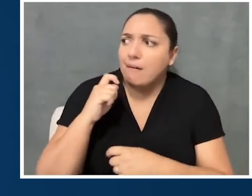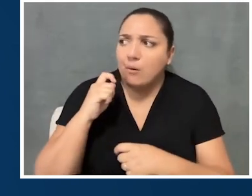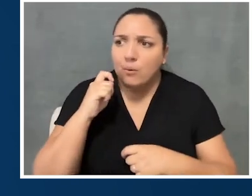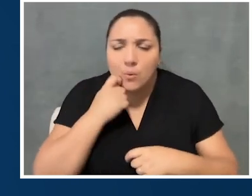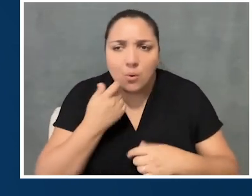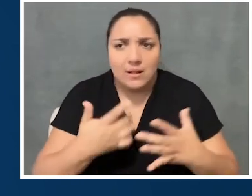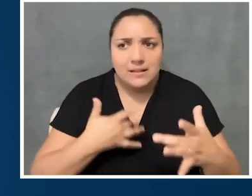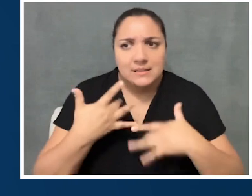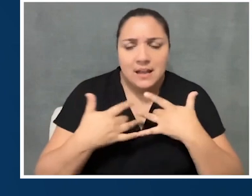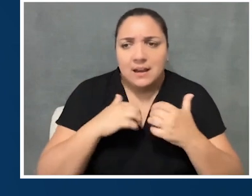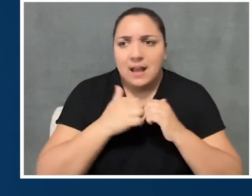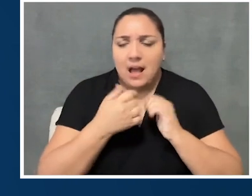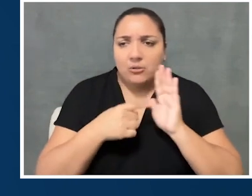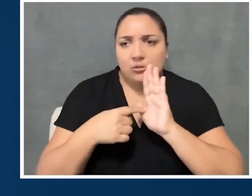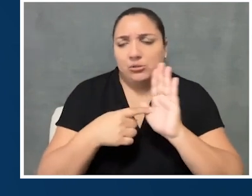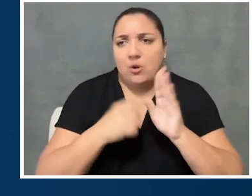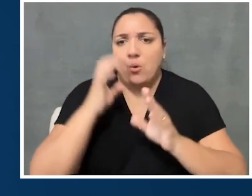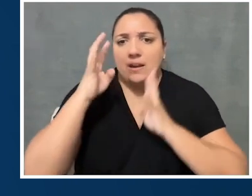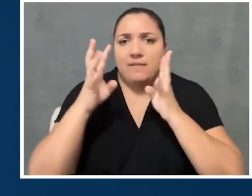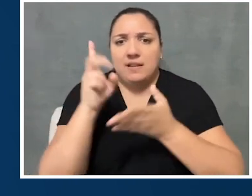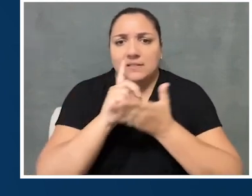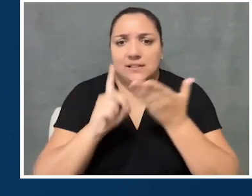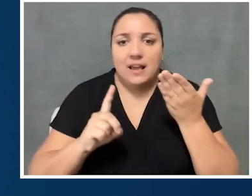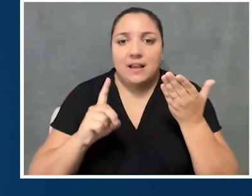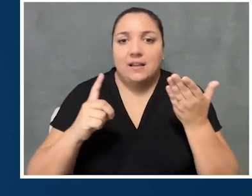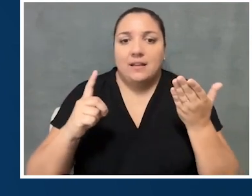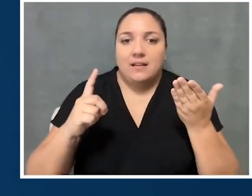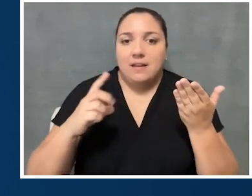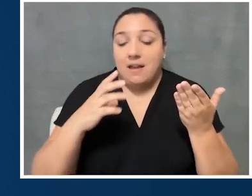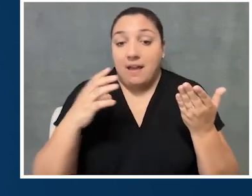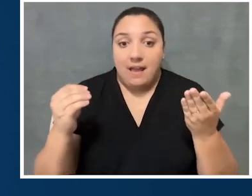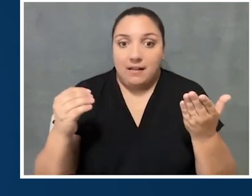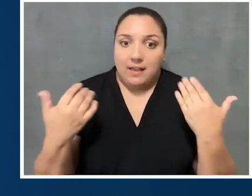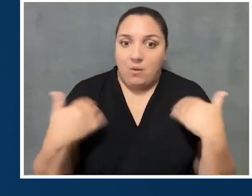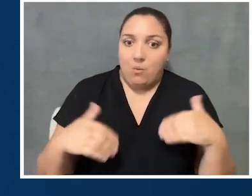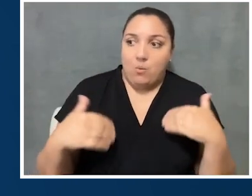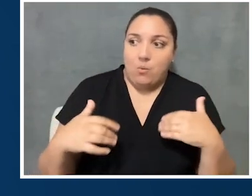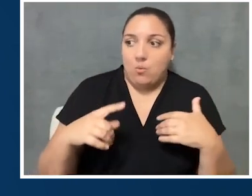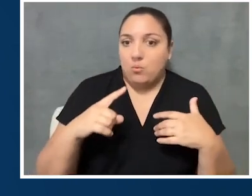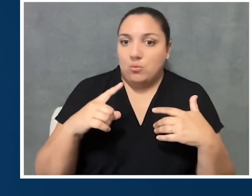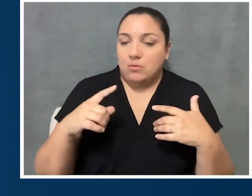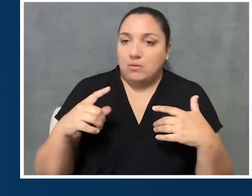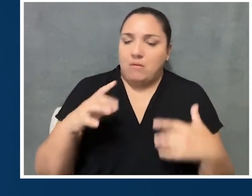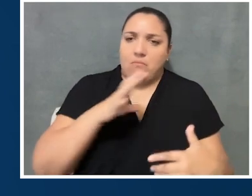that we can showcase some innovative design that is also sort of radically inclusive